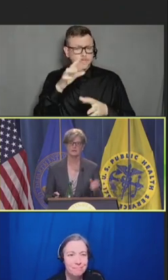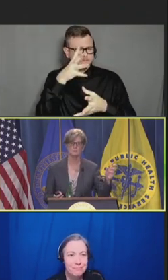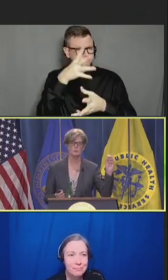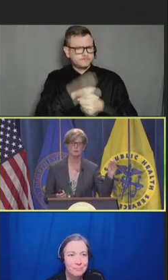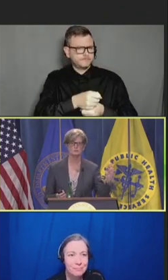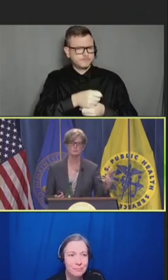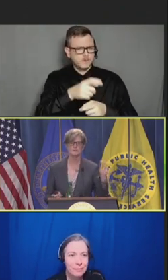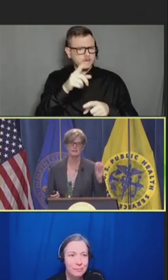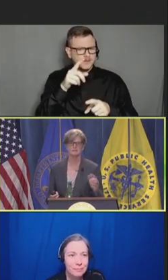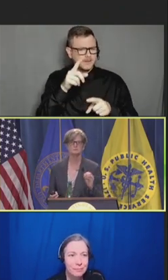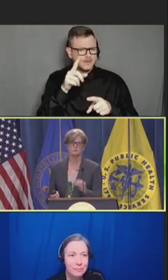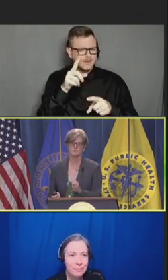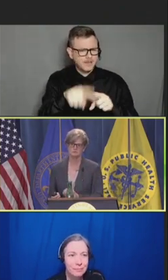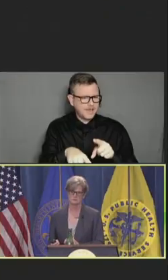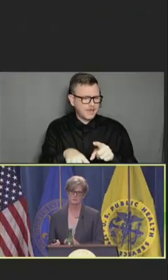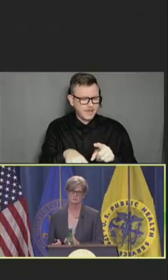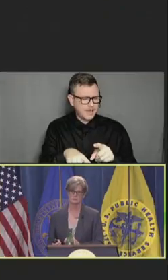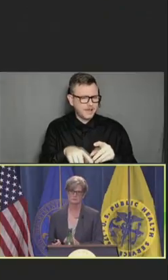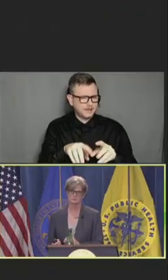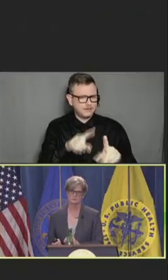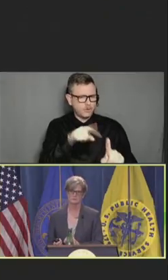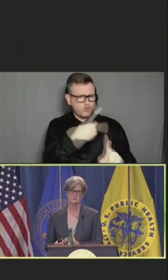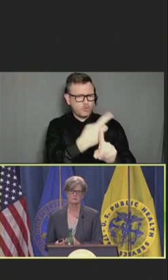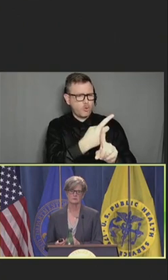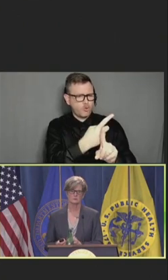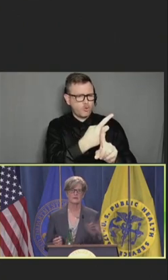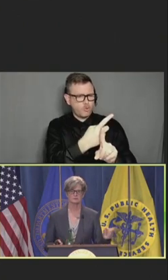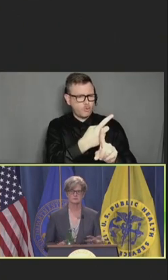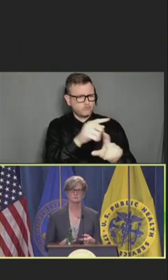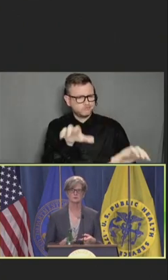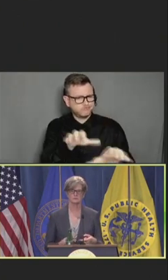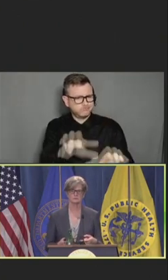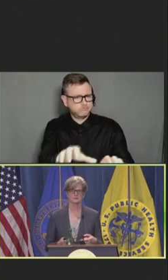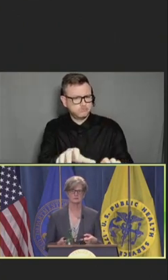Any one group can't move this alone. We have to start working together.